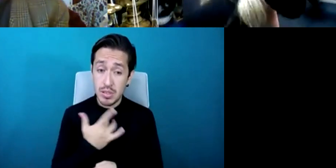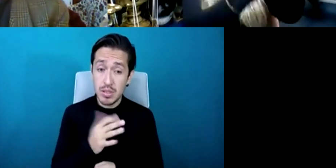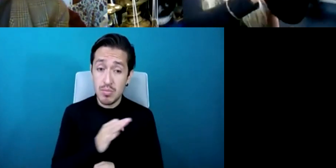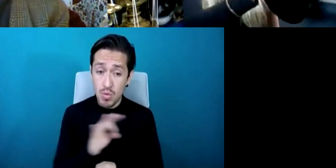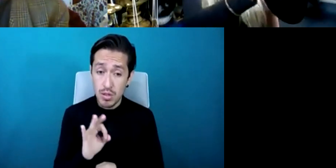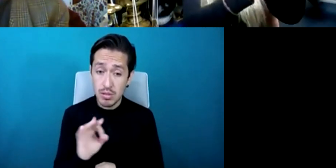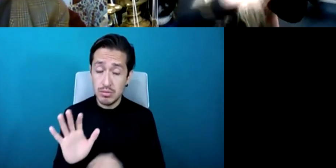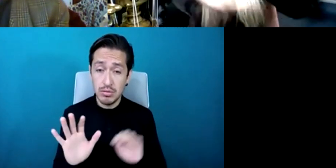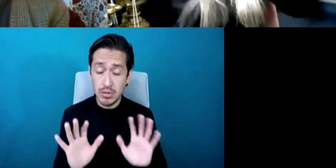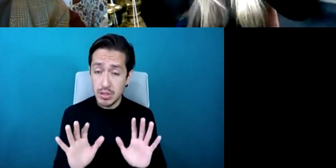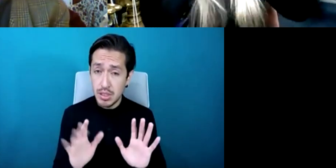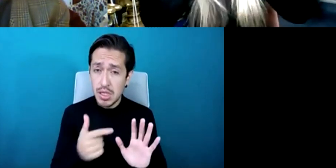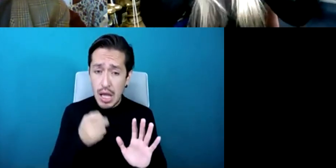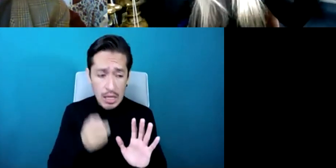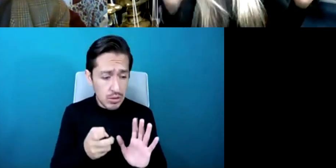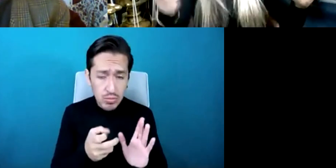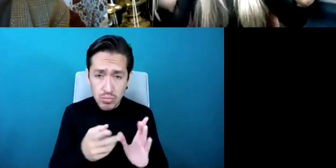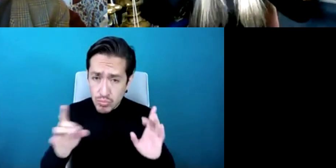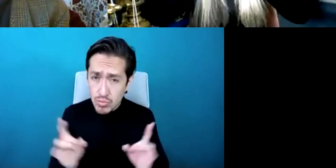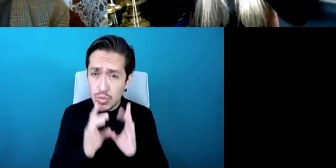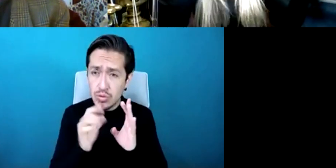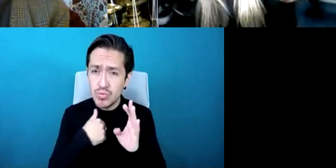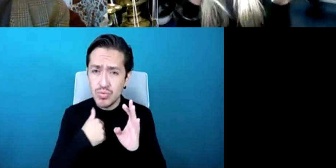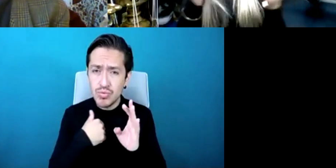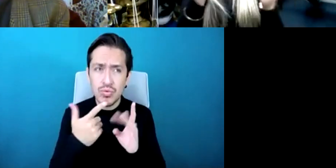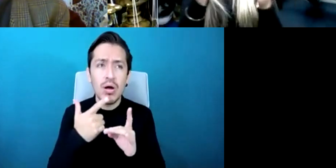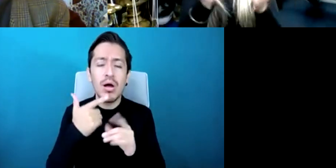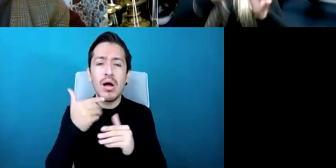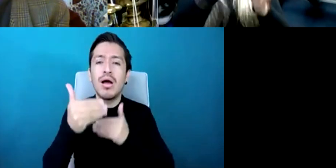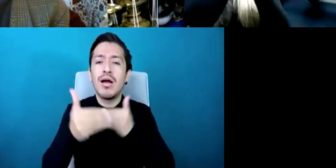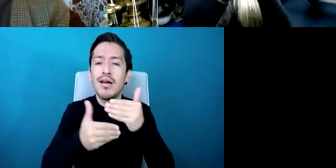wall of the music room and he he struck the drum again and then he changed the pitch and gradually